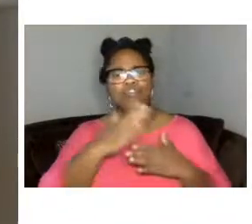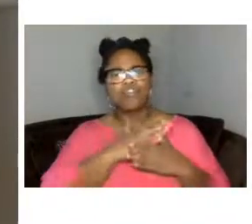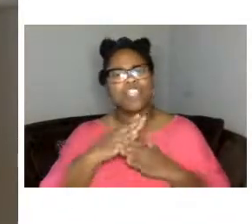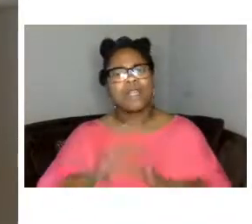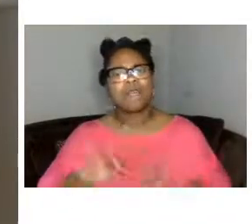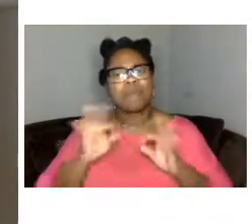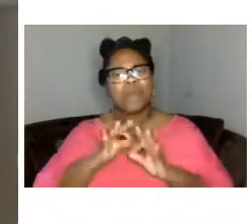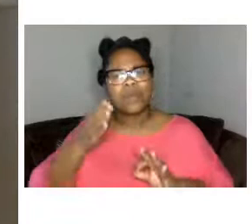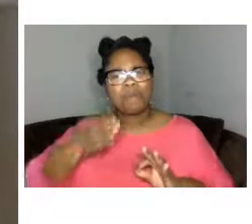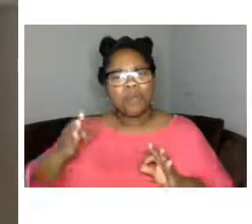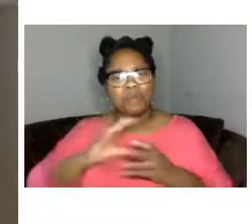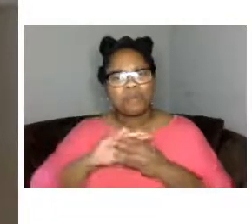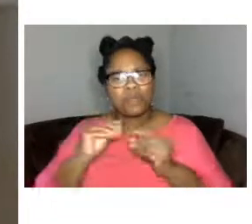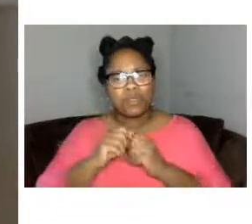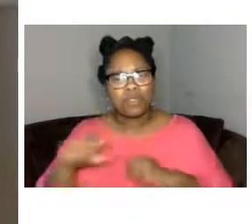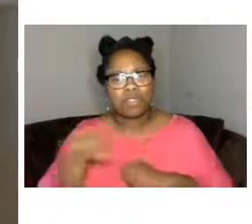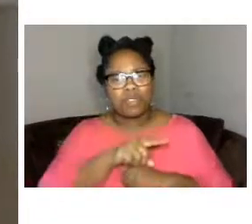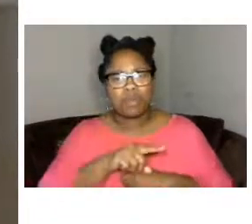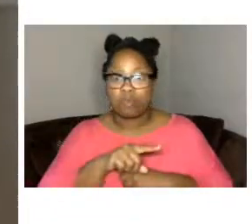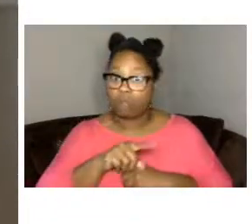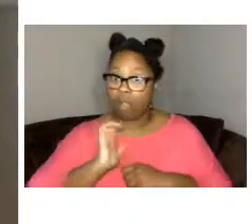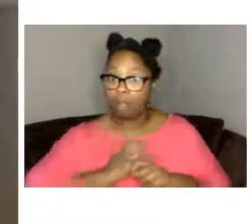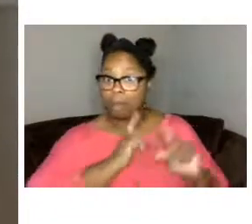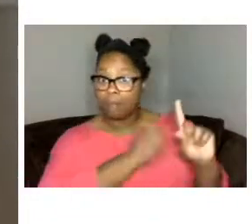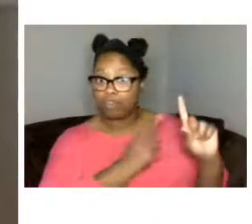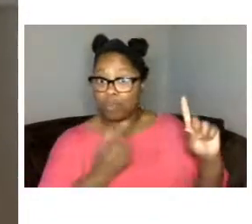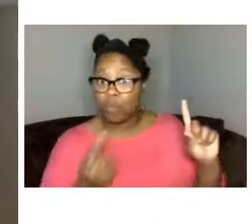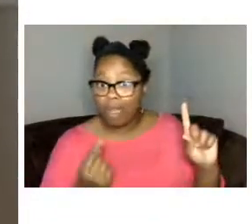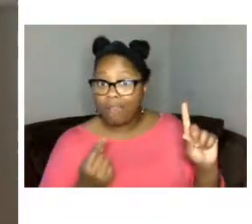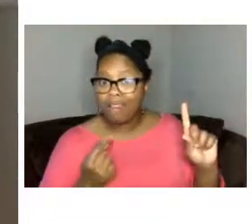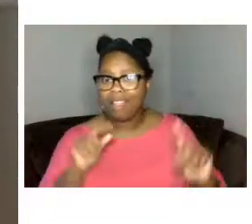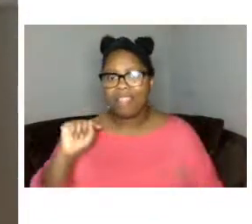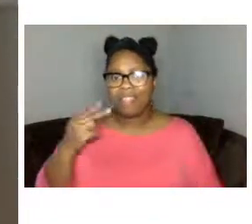and in fact this is our mission the peel is a home for baltimore stories